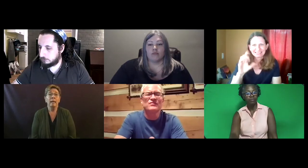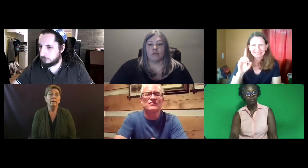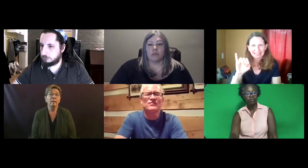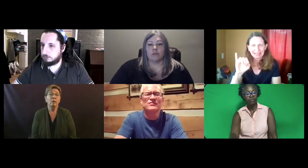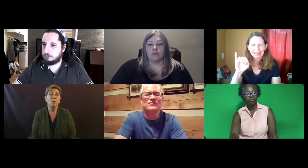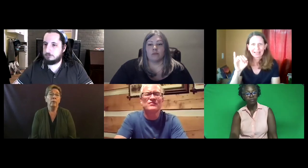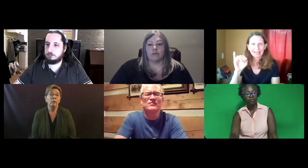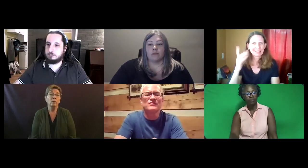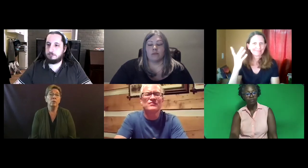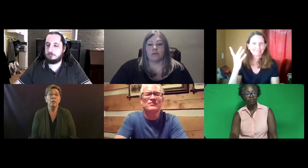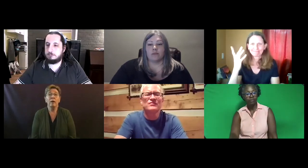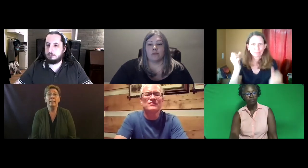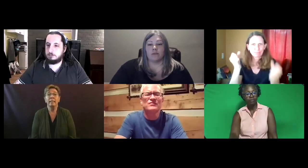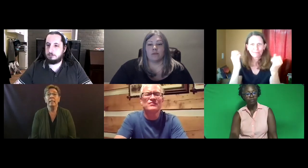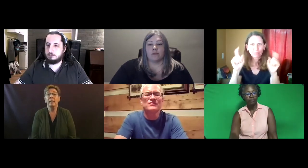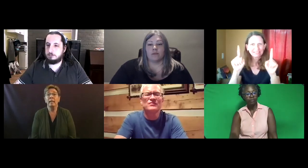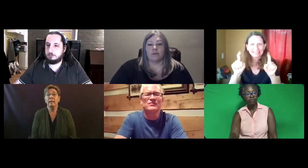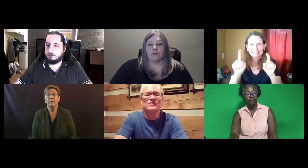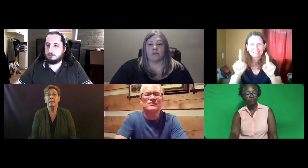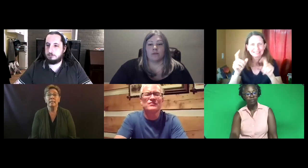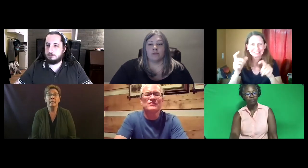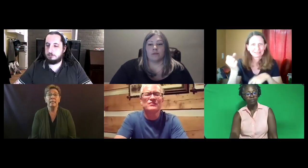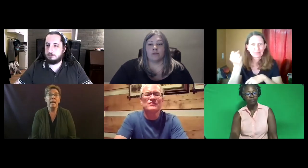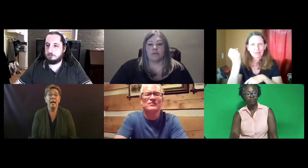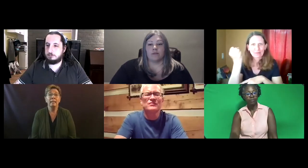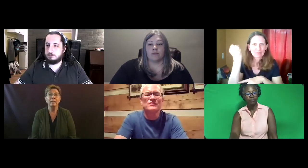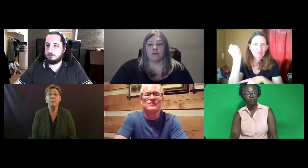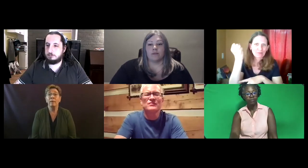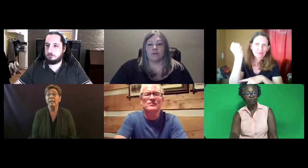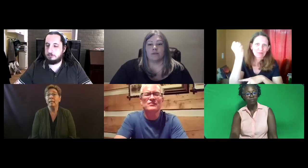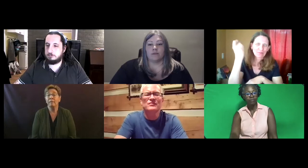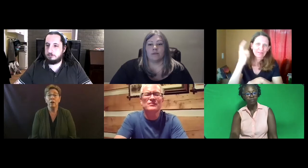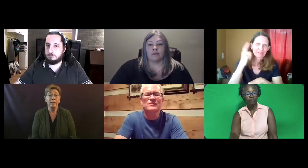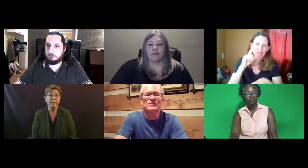And then, you know, we use the RID and the CDI and there are many of the RID's tests